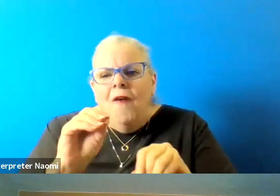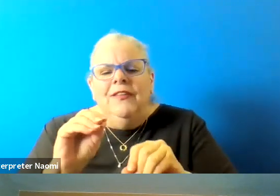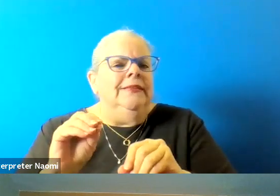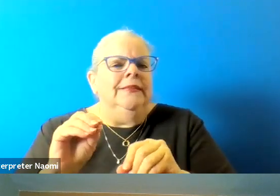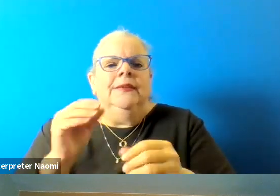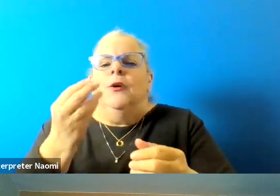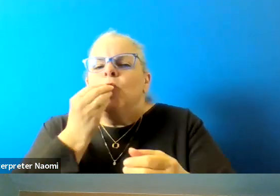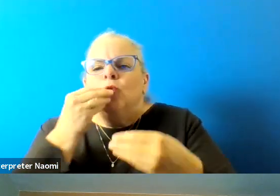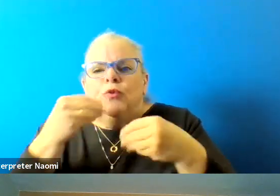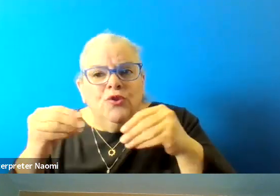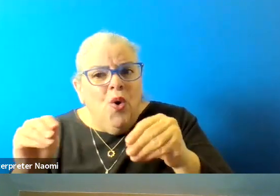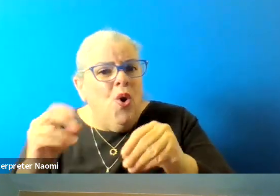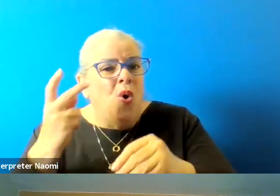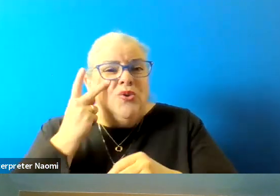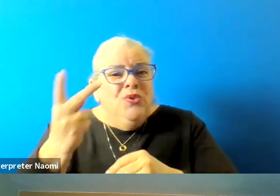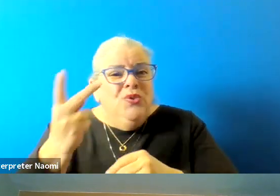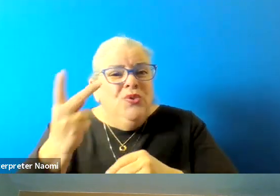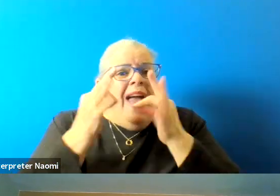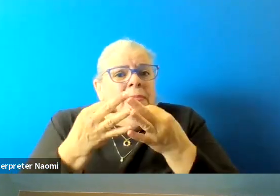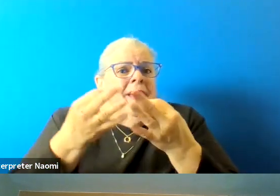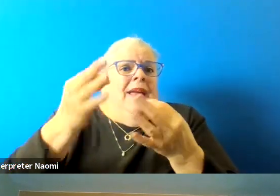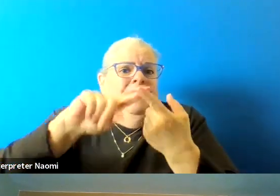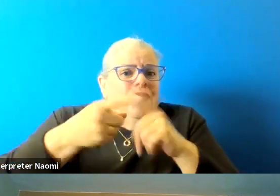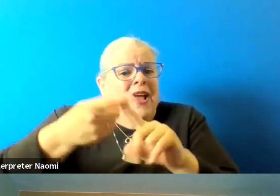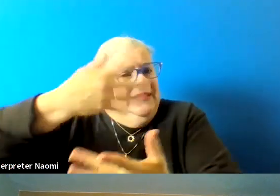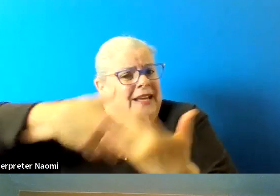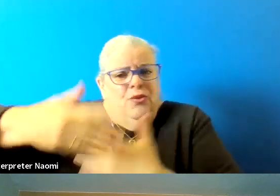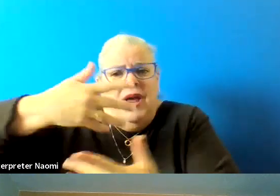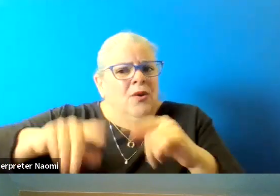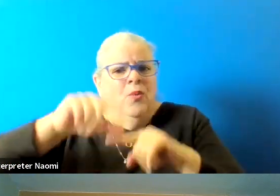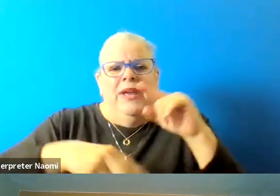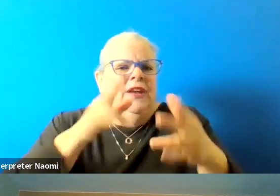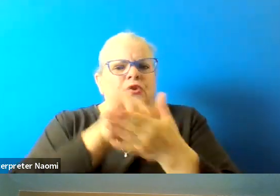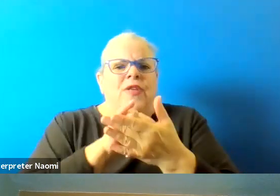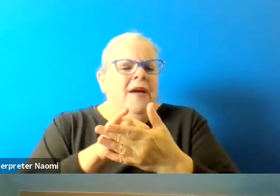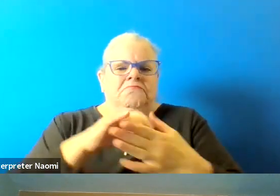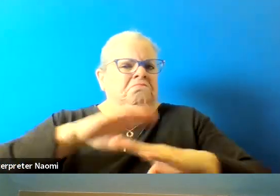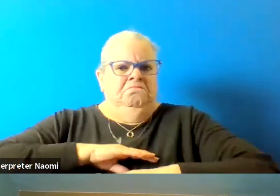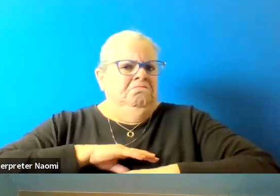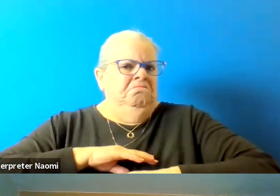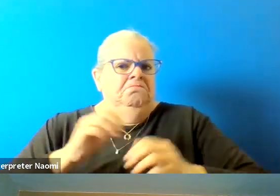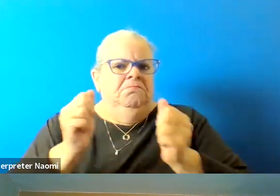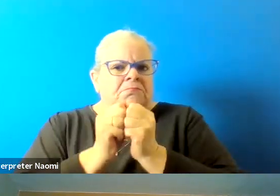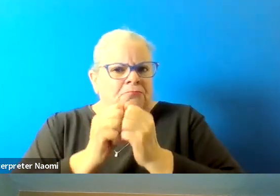or just see family and friends. We cannot do this efficiently and effectively in the city.